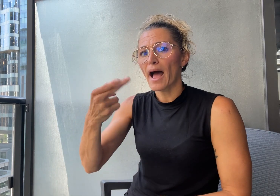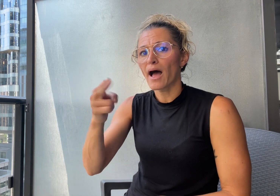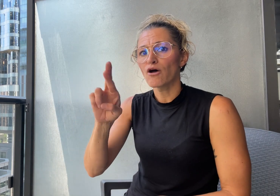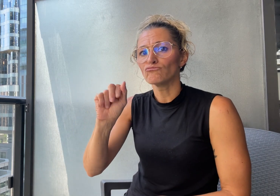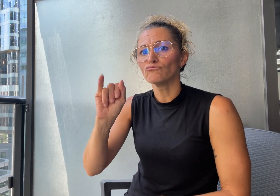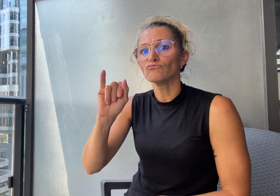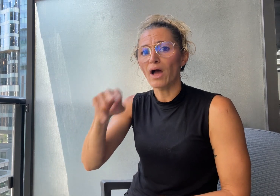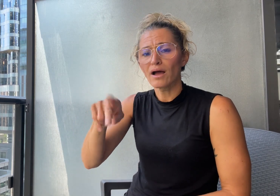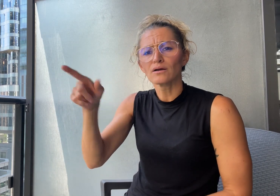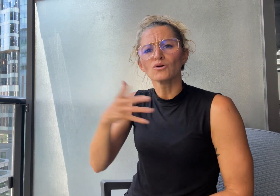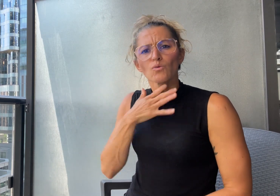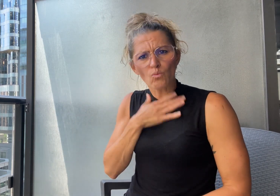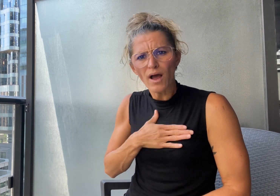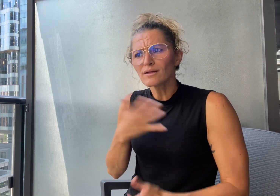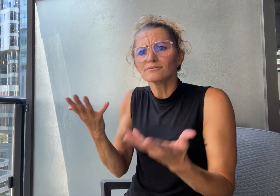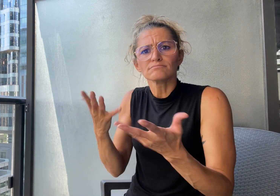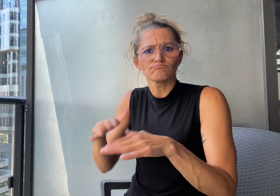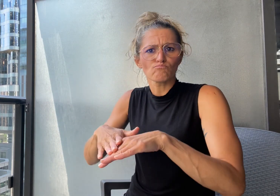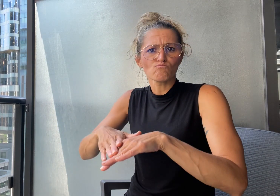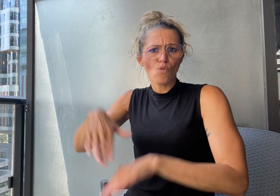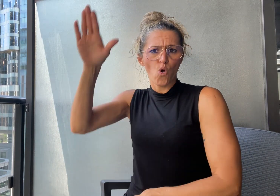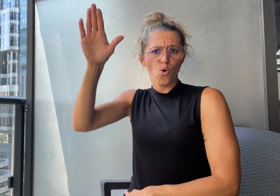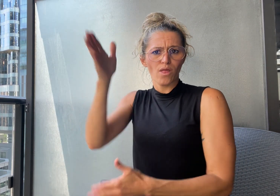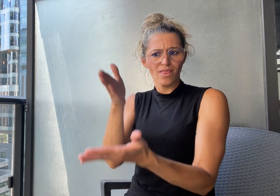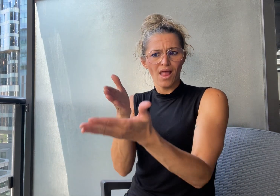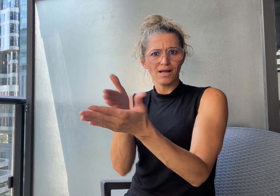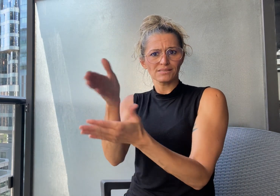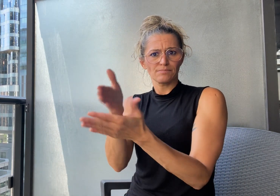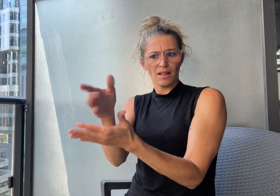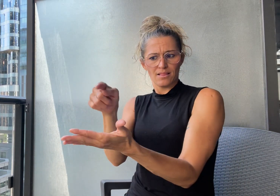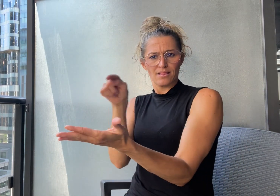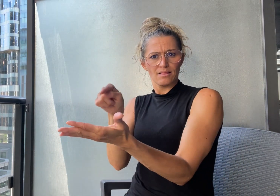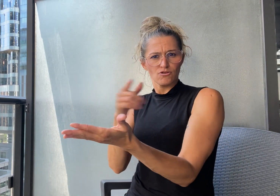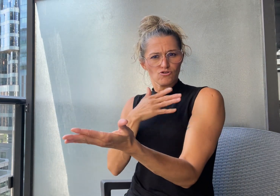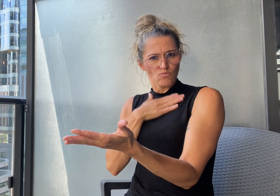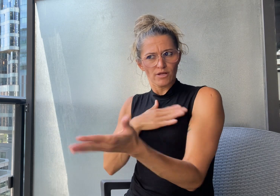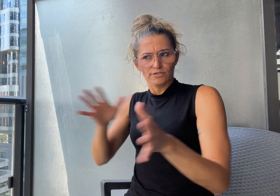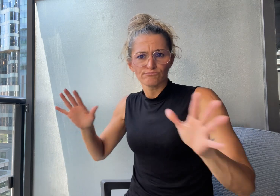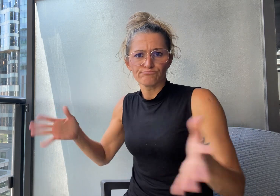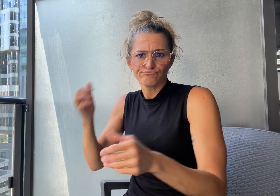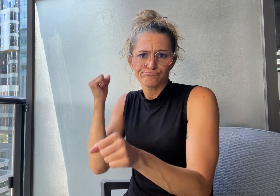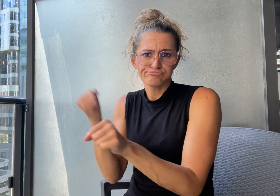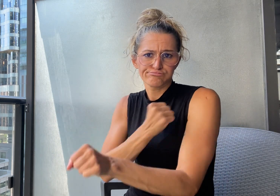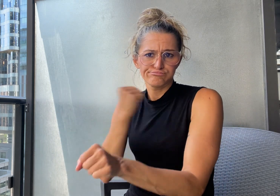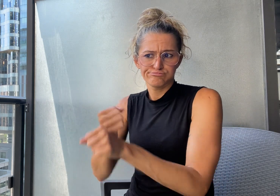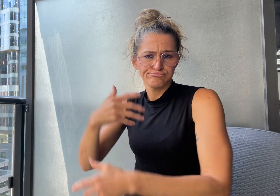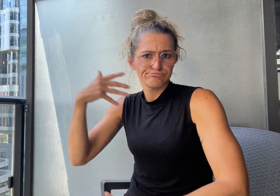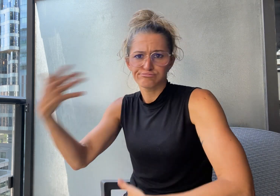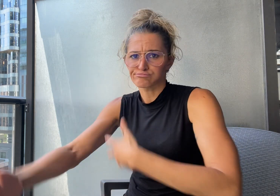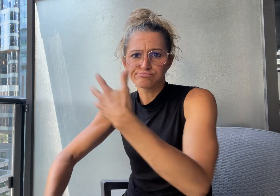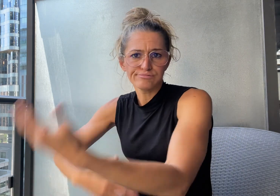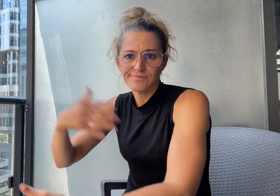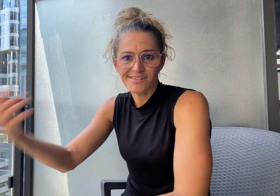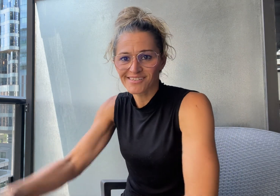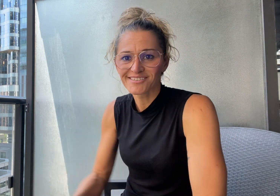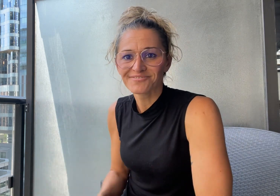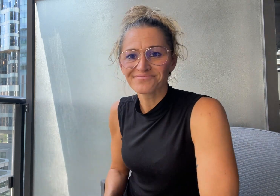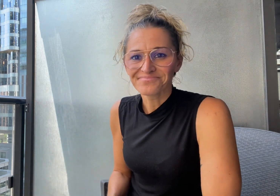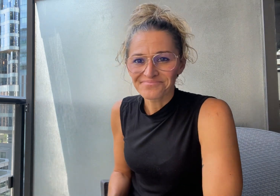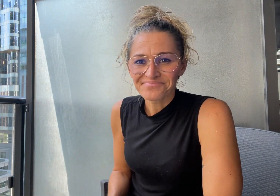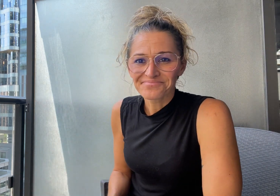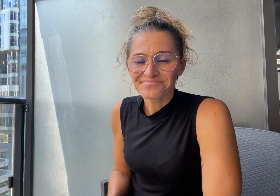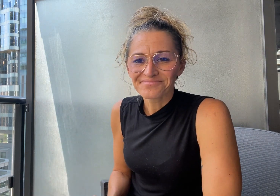Emirates and Bahrain to make them more accessible.